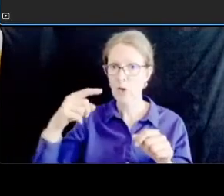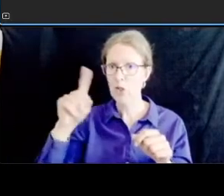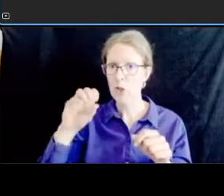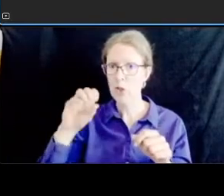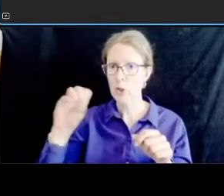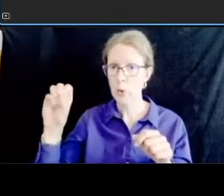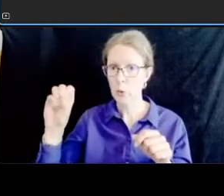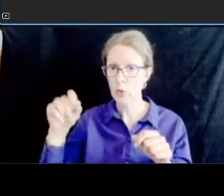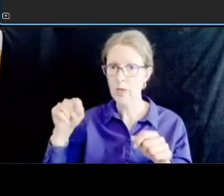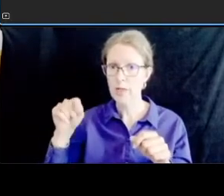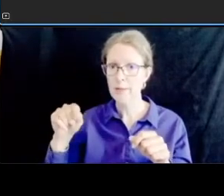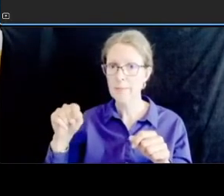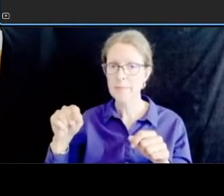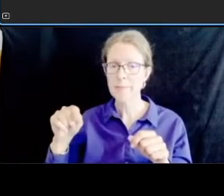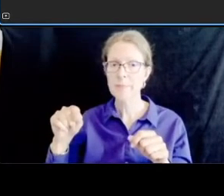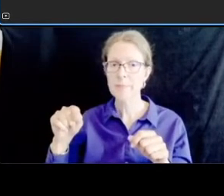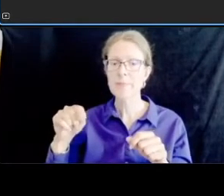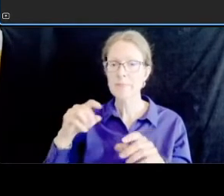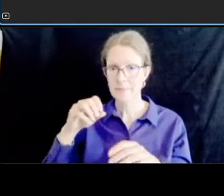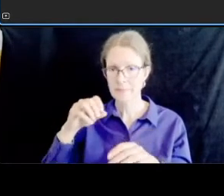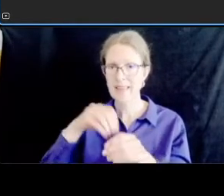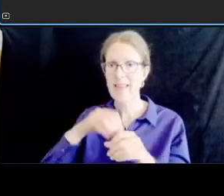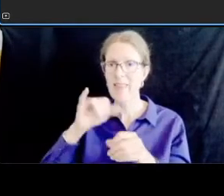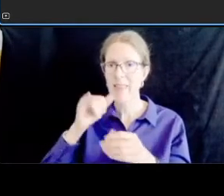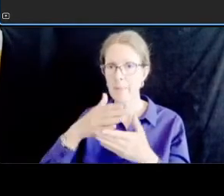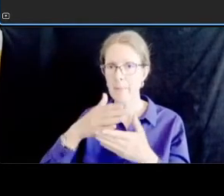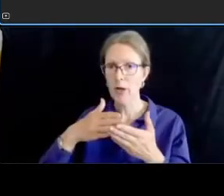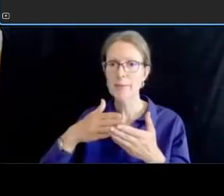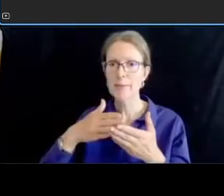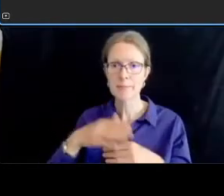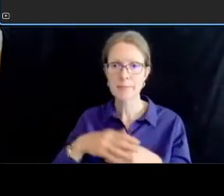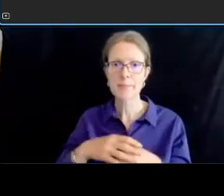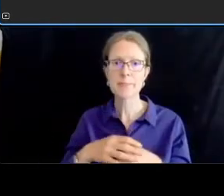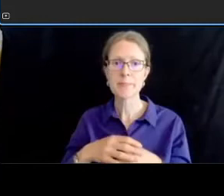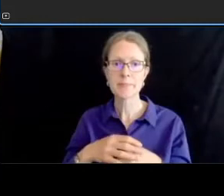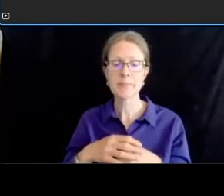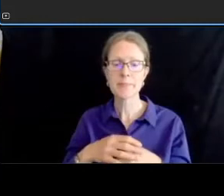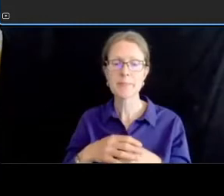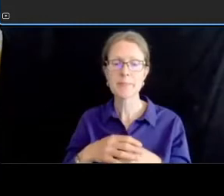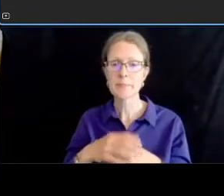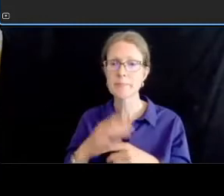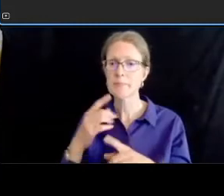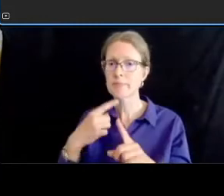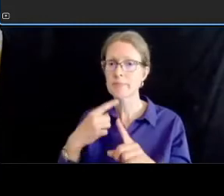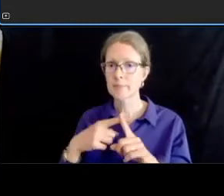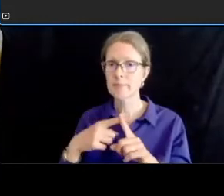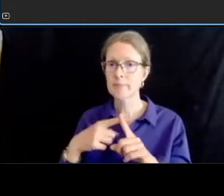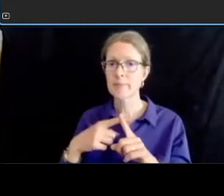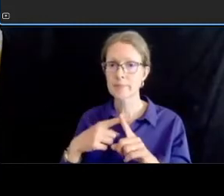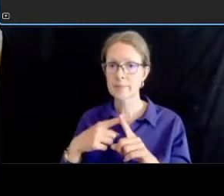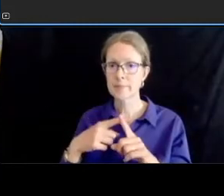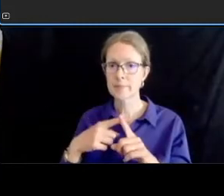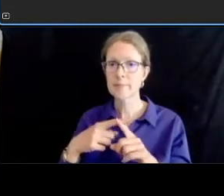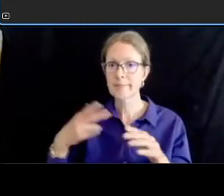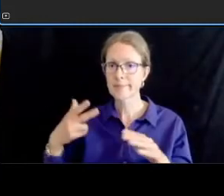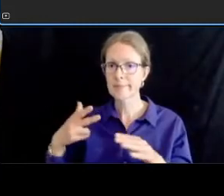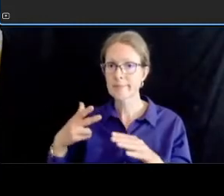uh as as are the vehicular zoo uh entrance at north road and another uh signalized intersection